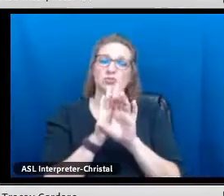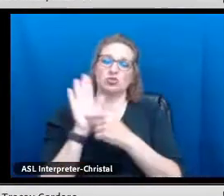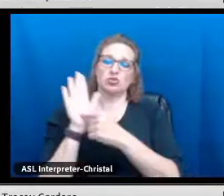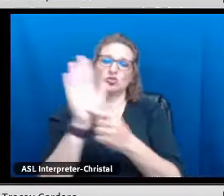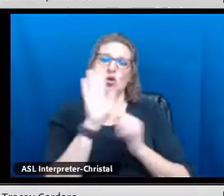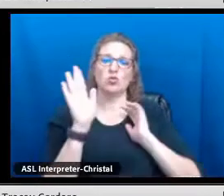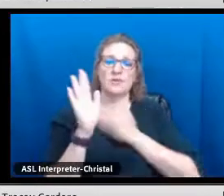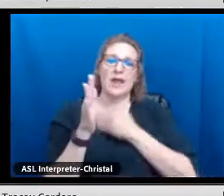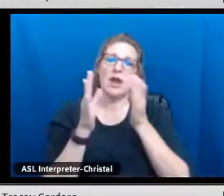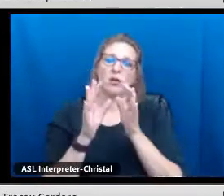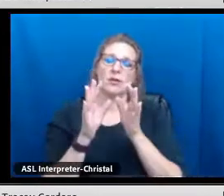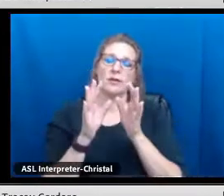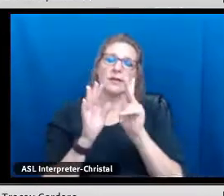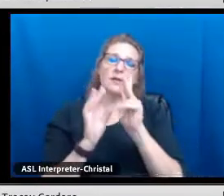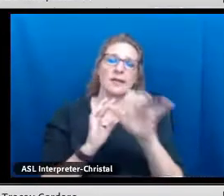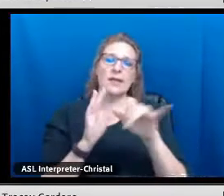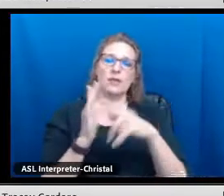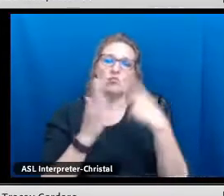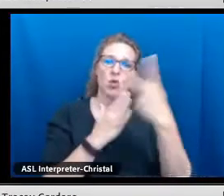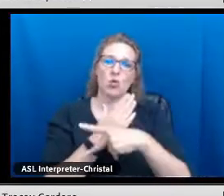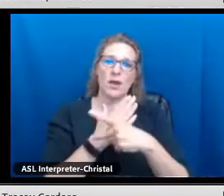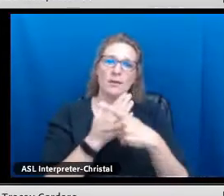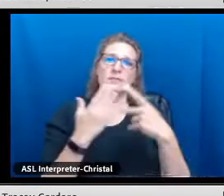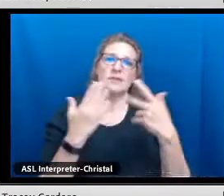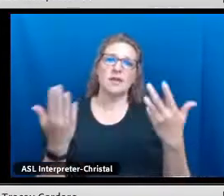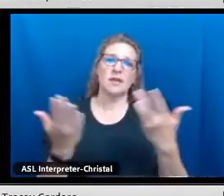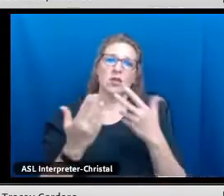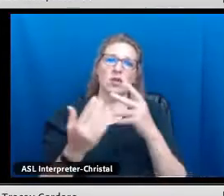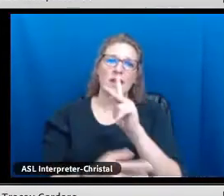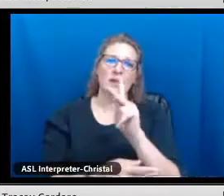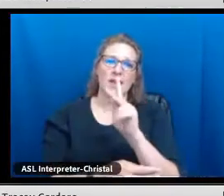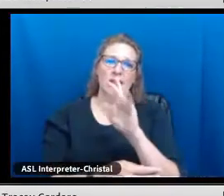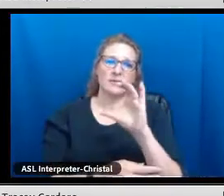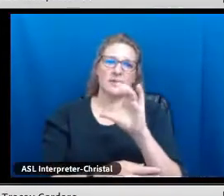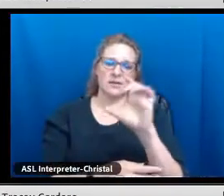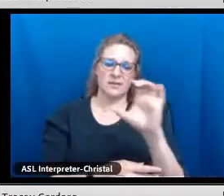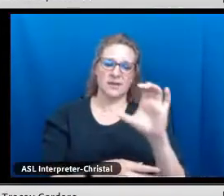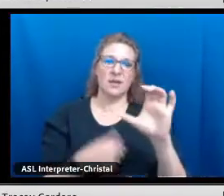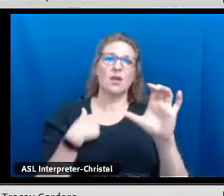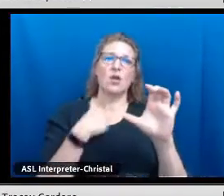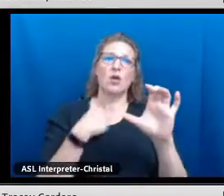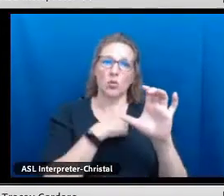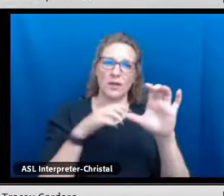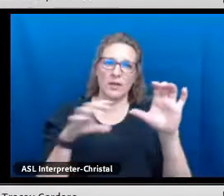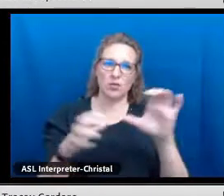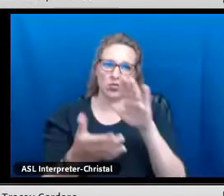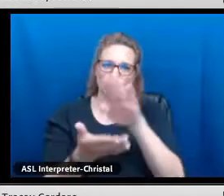generations. And so this graphic outlines our key programs at KCLC.